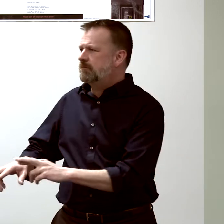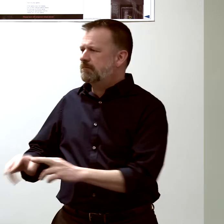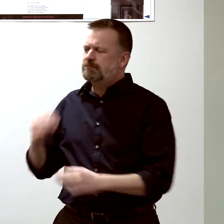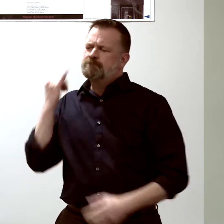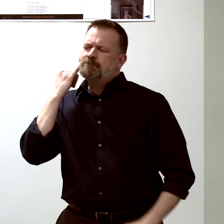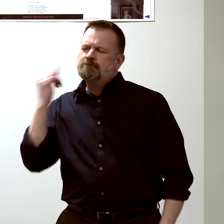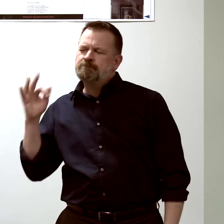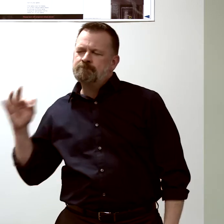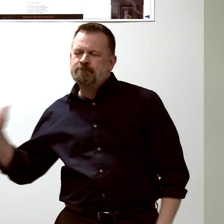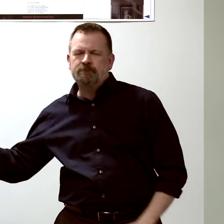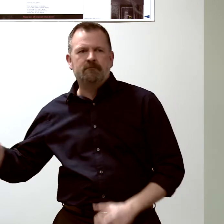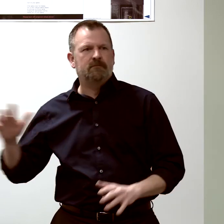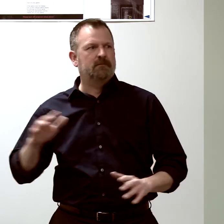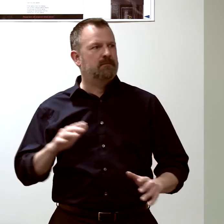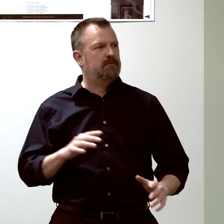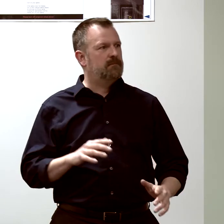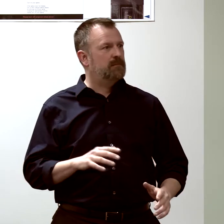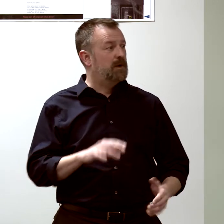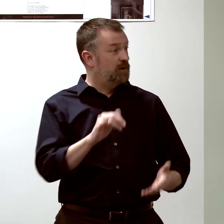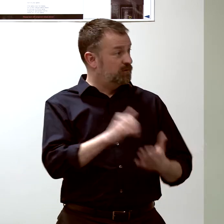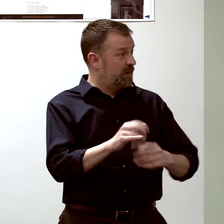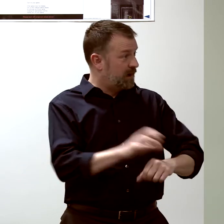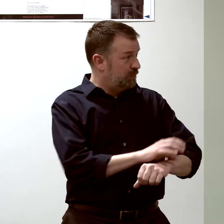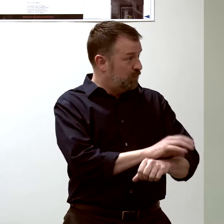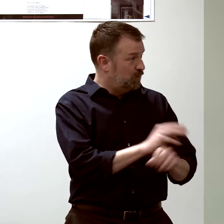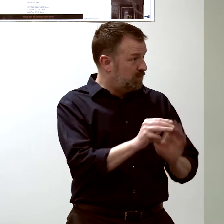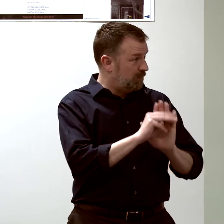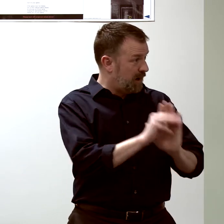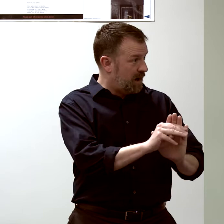So that computer model